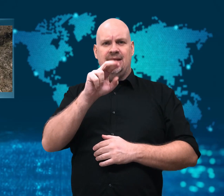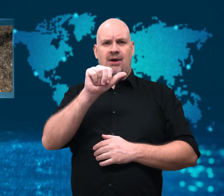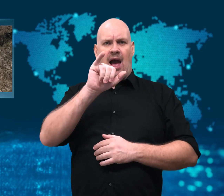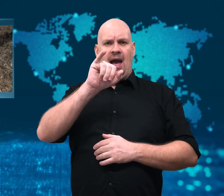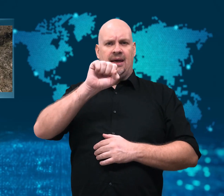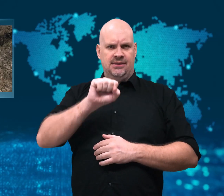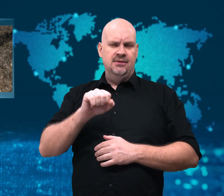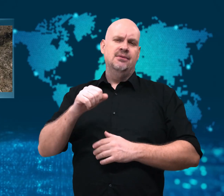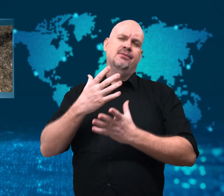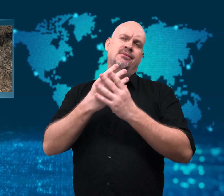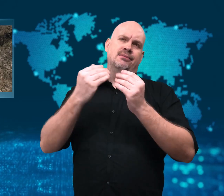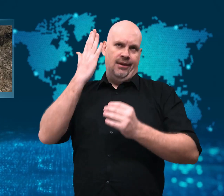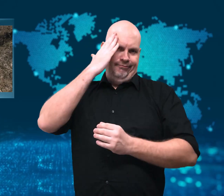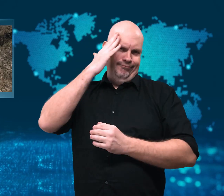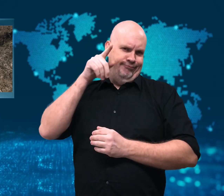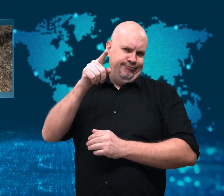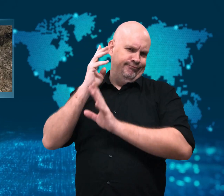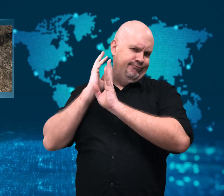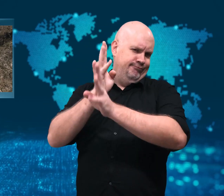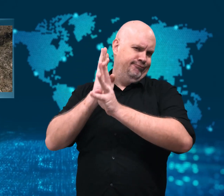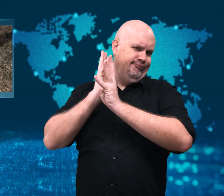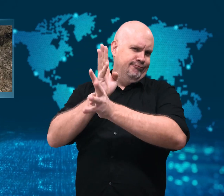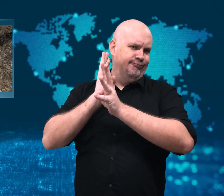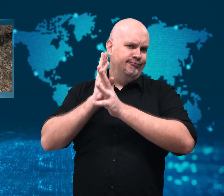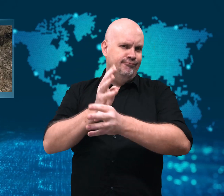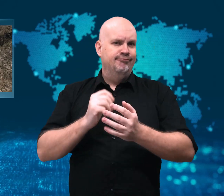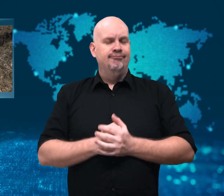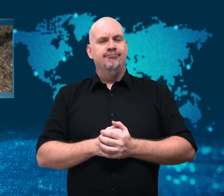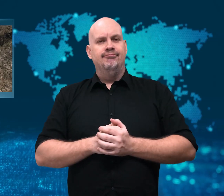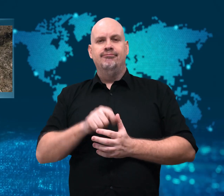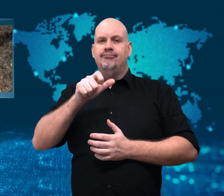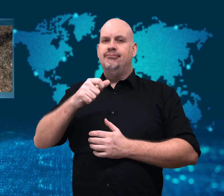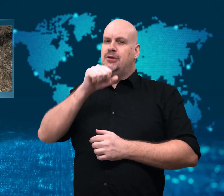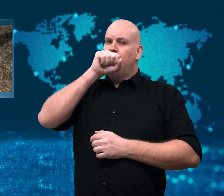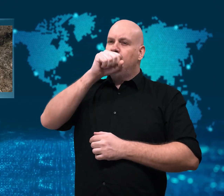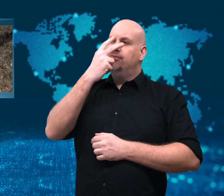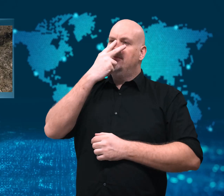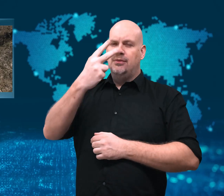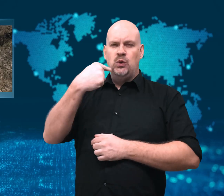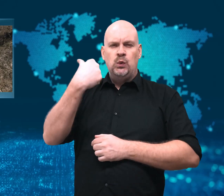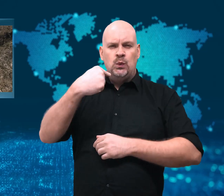Visitors there enjoy watching waterfalls pour into